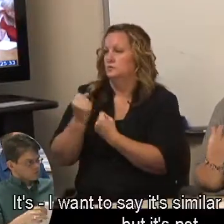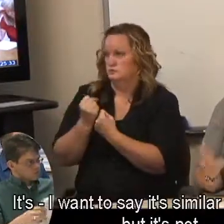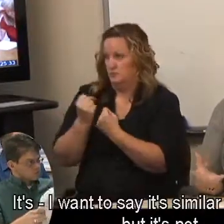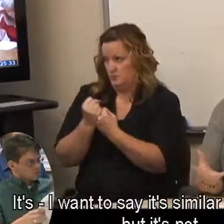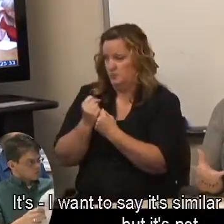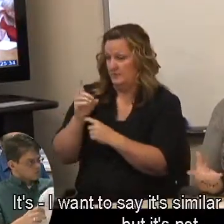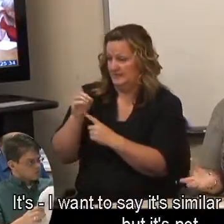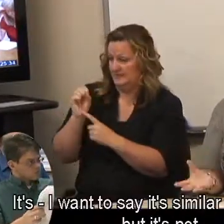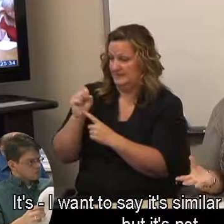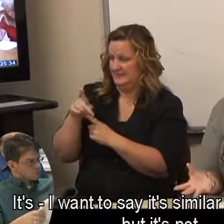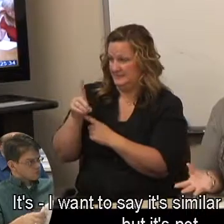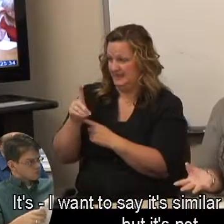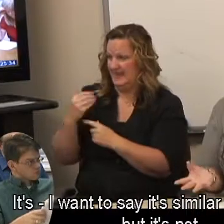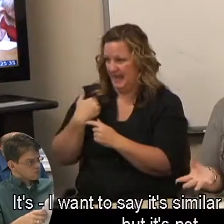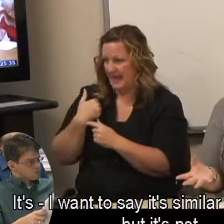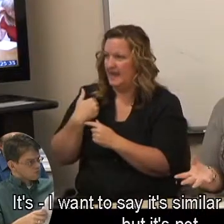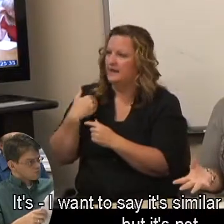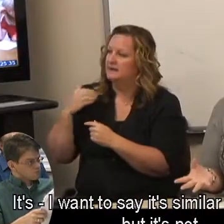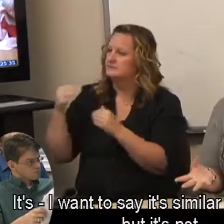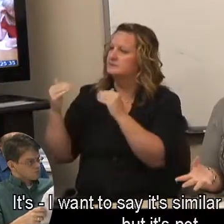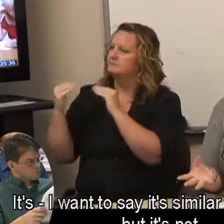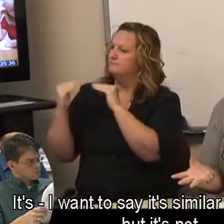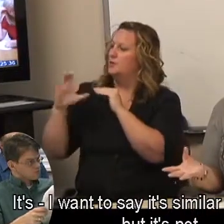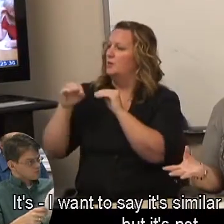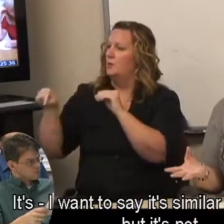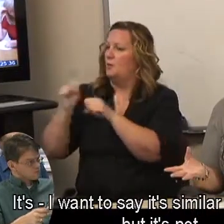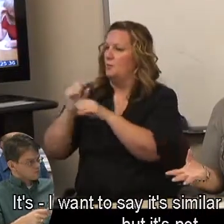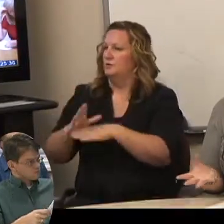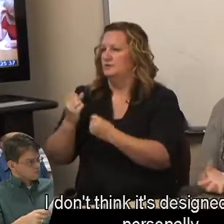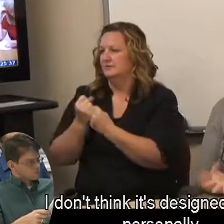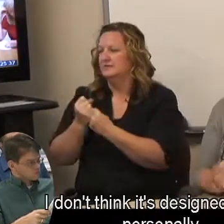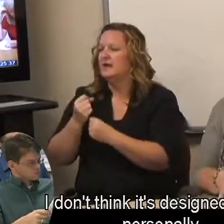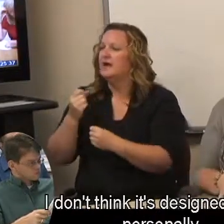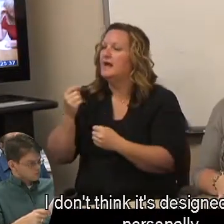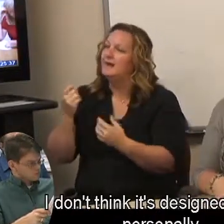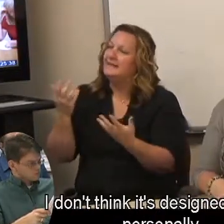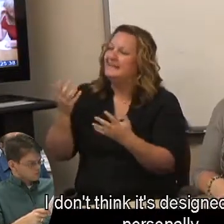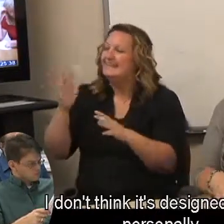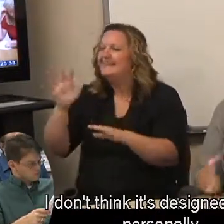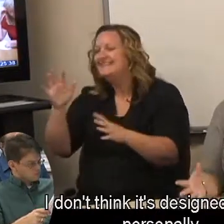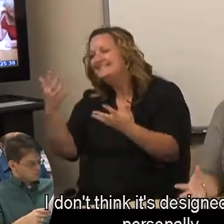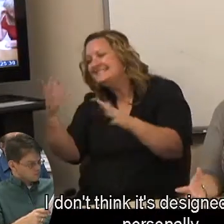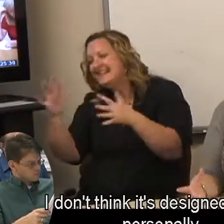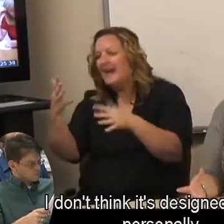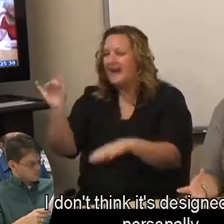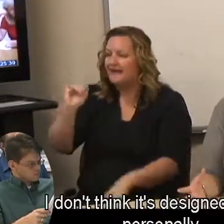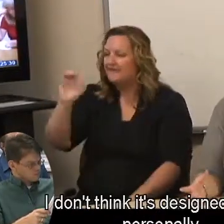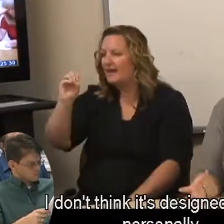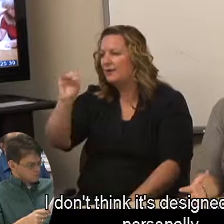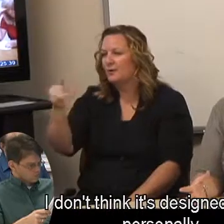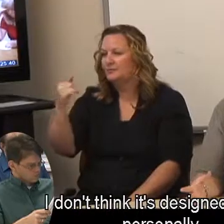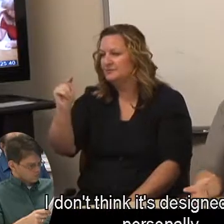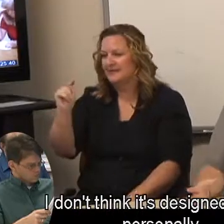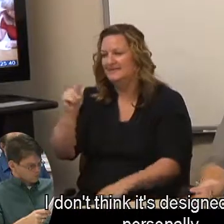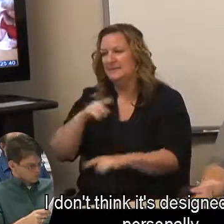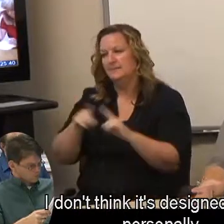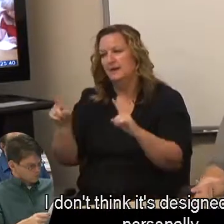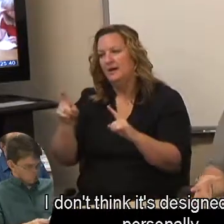It's - I want to say it's similar to your OJT, but it's not. I don't think it's designed as well personally.